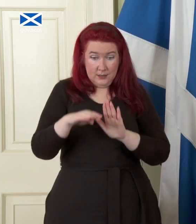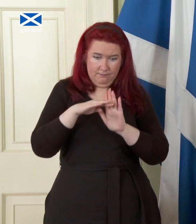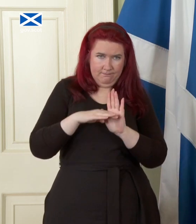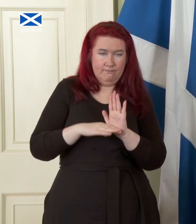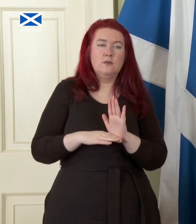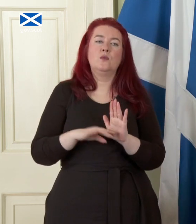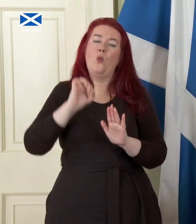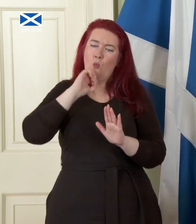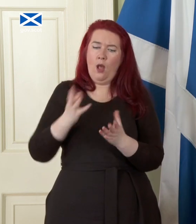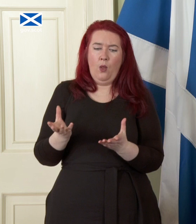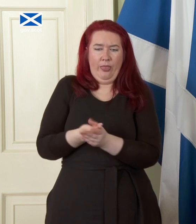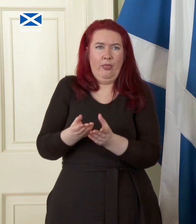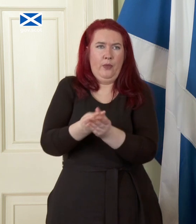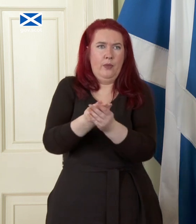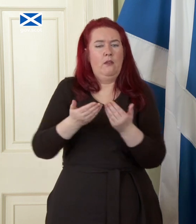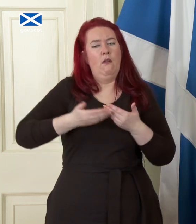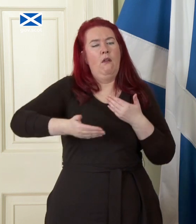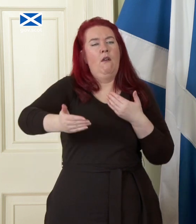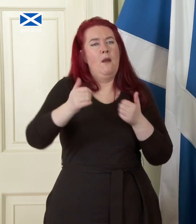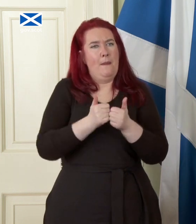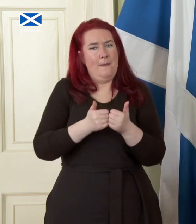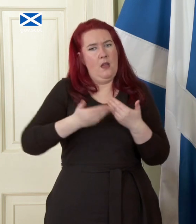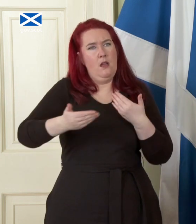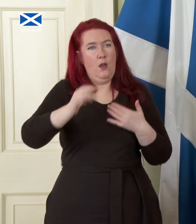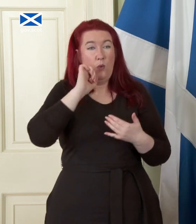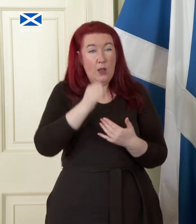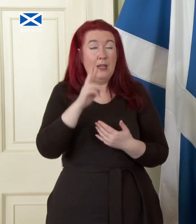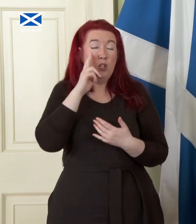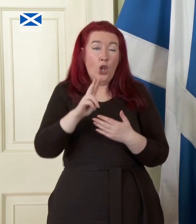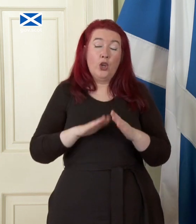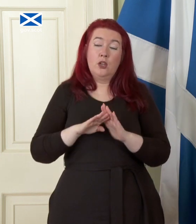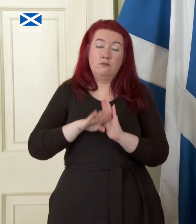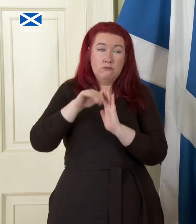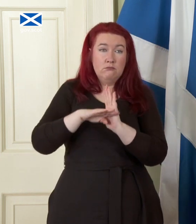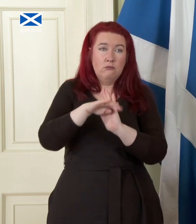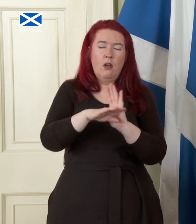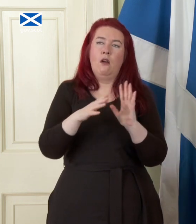will supplement that in in future papers but if you look at a trend across uh the the world right